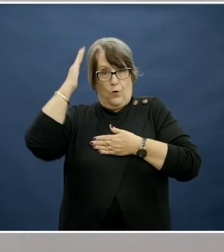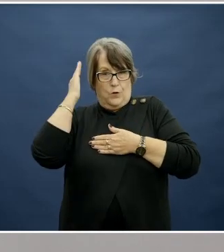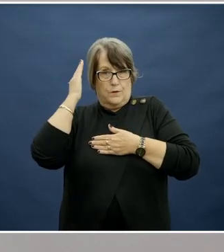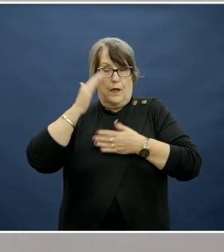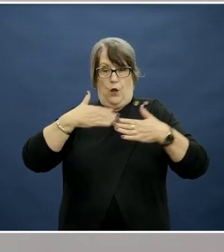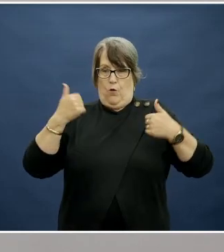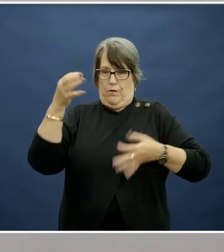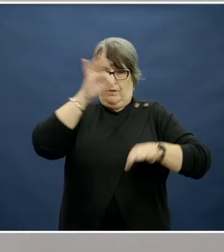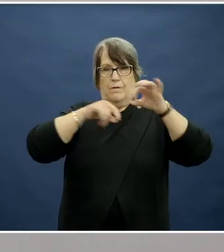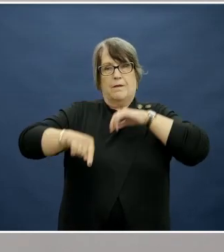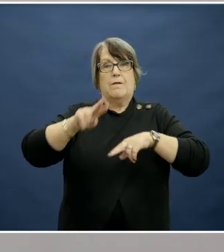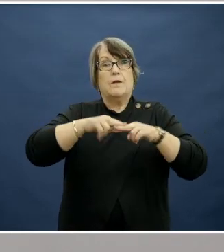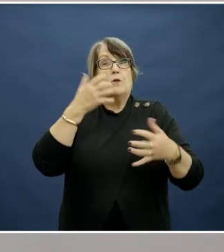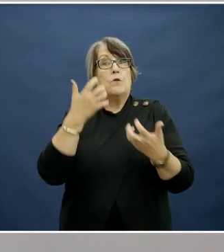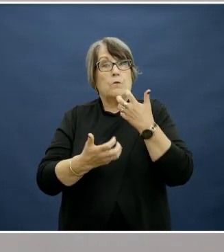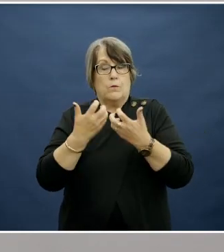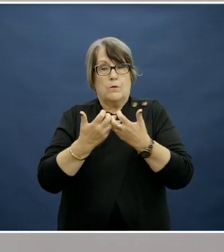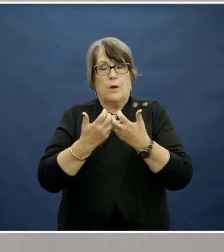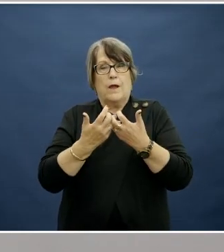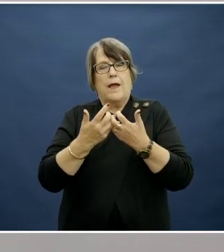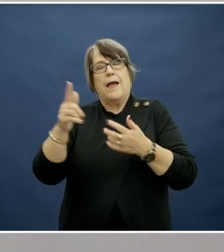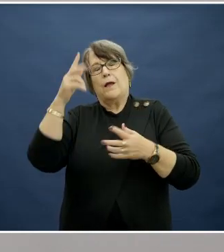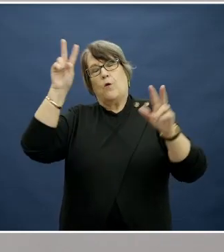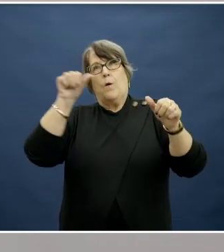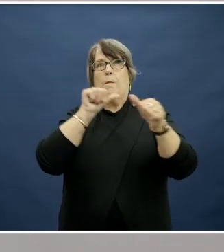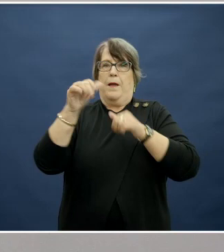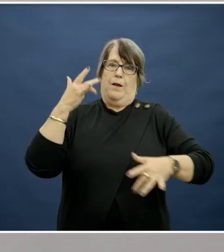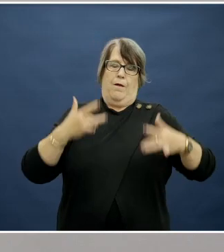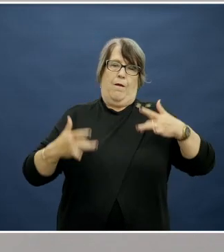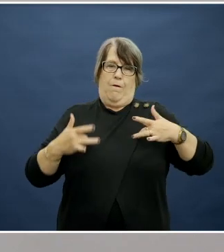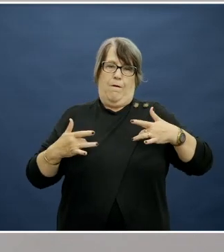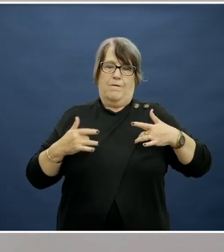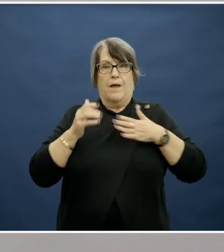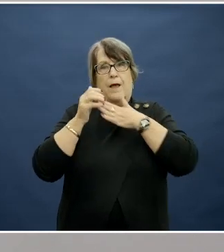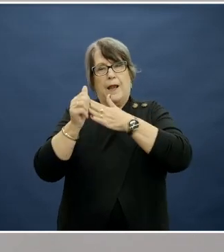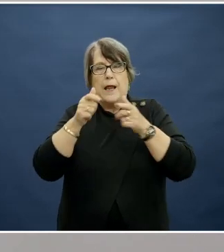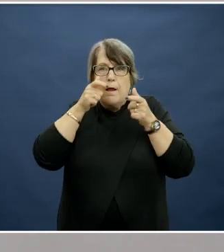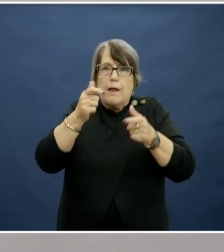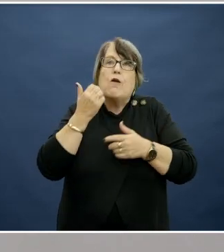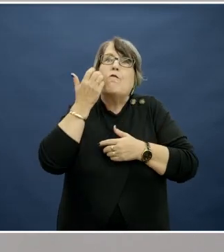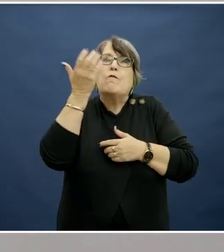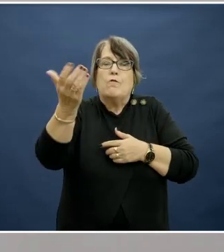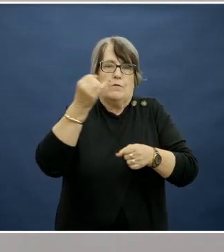here at Flinders University and is the Better Lives theme lead of the Caring Futures Institute.